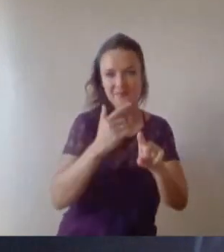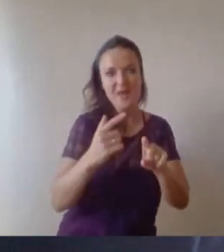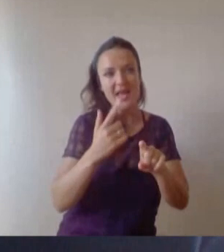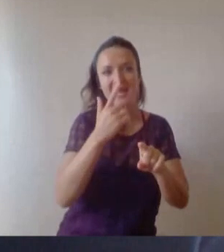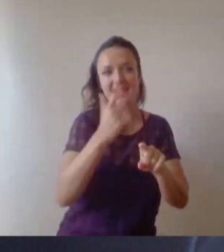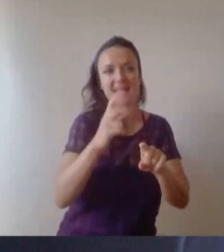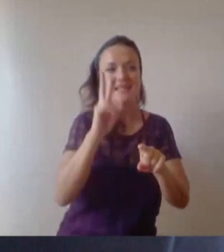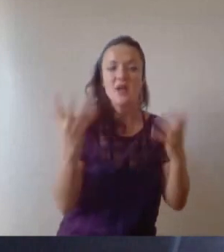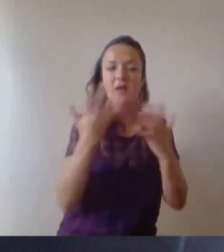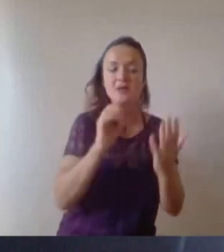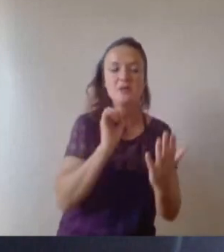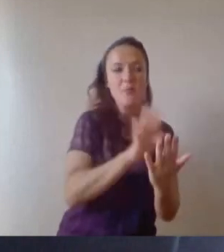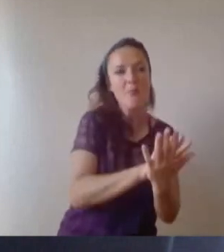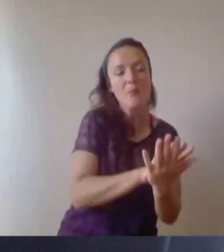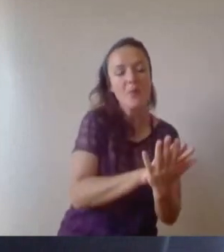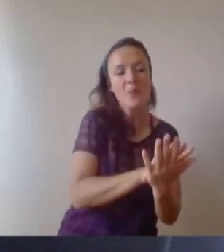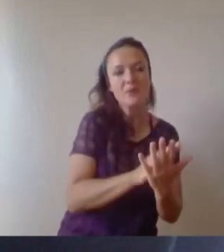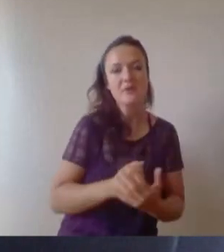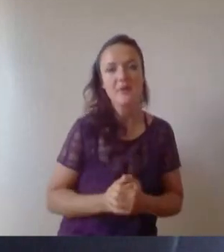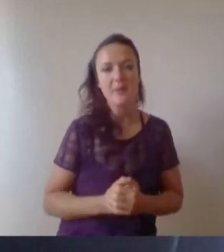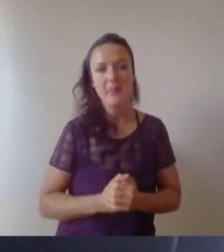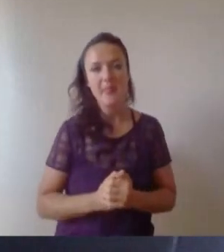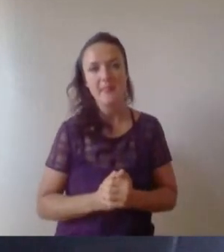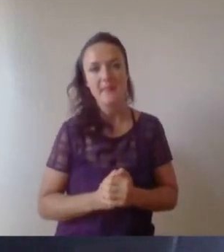button where you can submit questions to our guest speaker, Jenny,